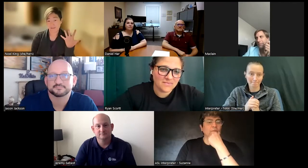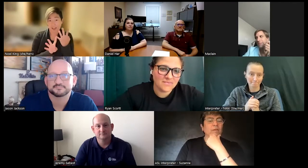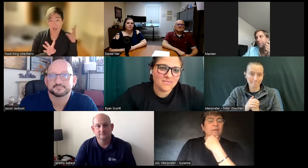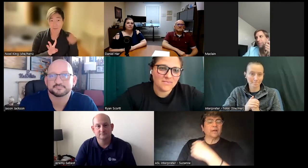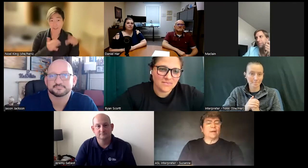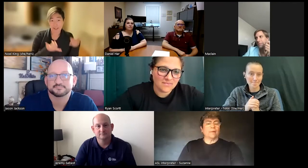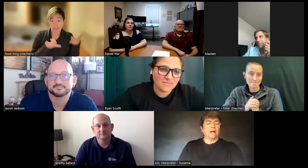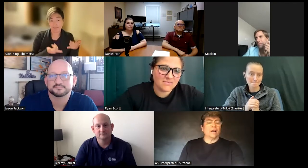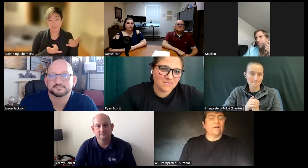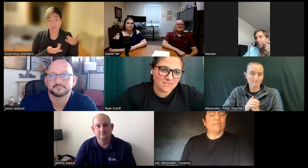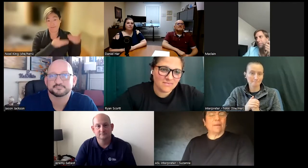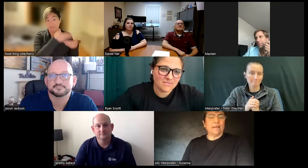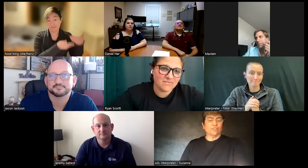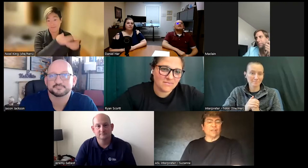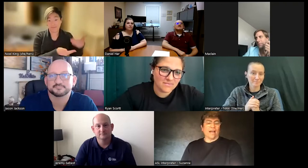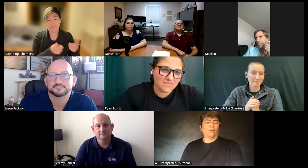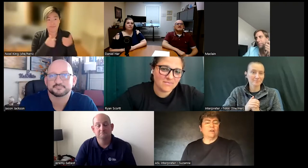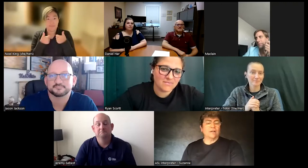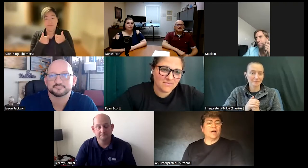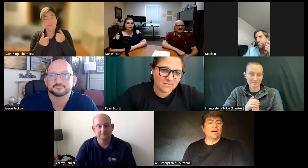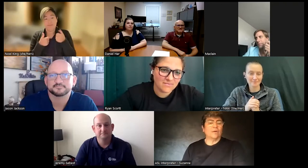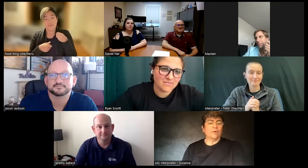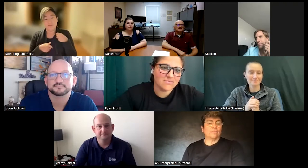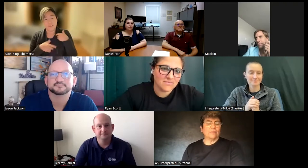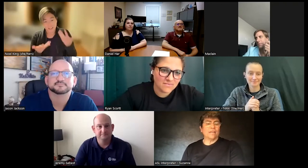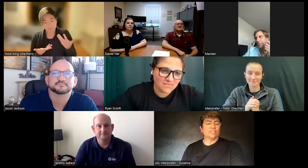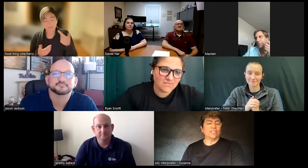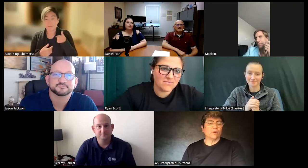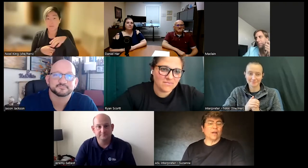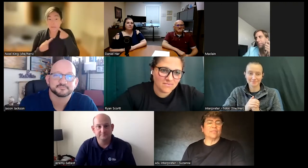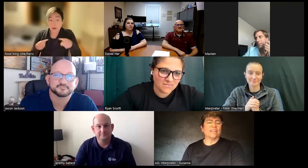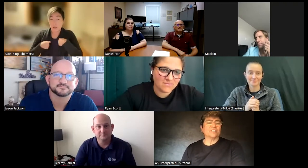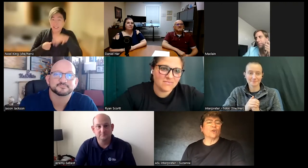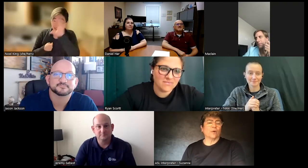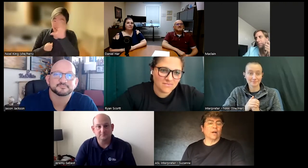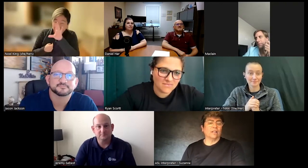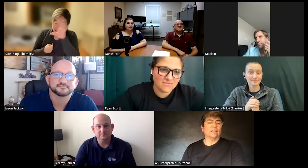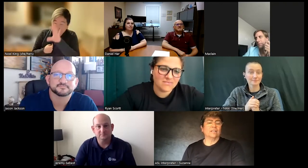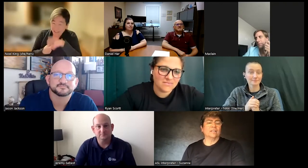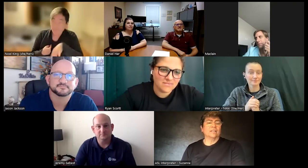I'm uh have my major now uh with my PhD program and things are going well